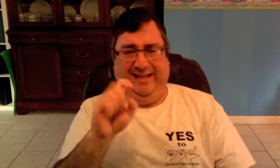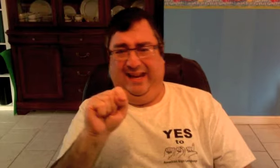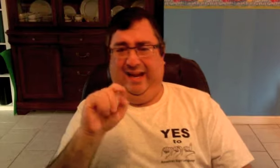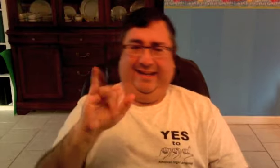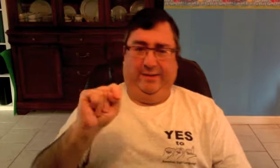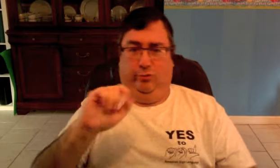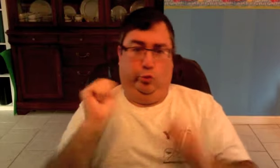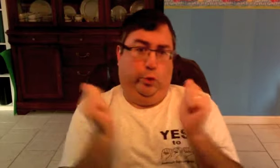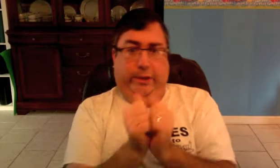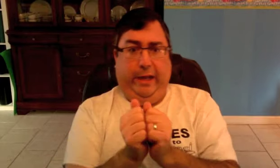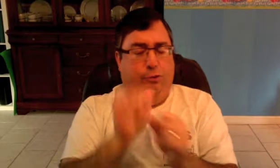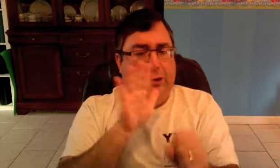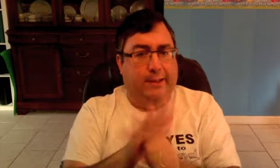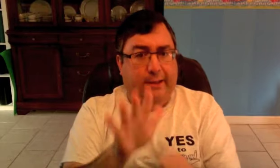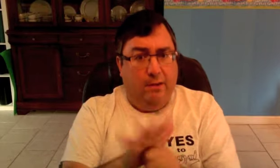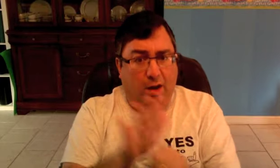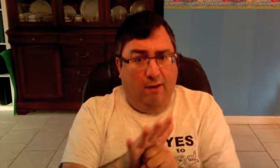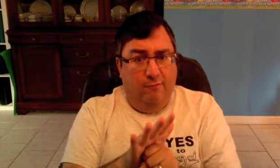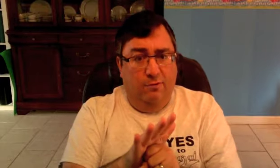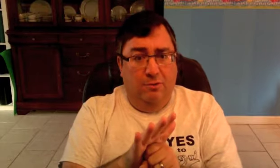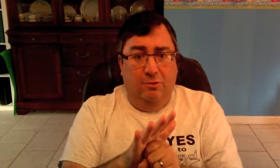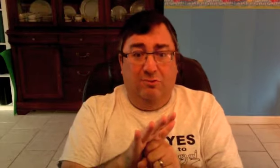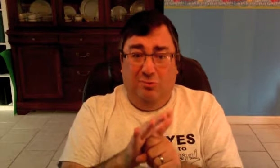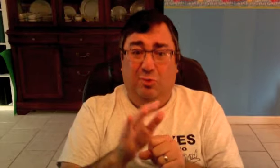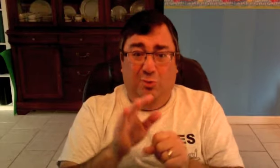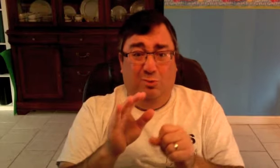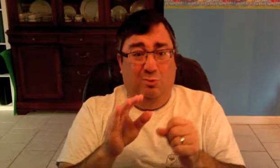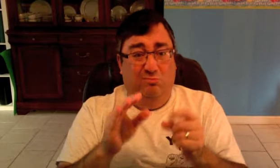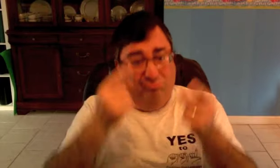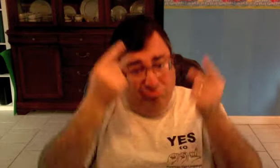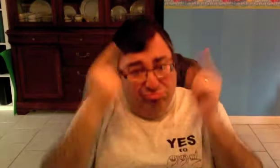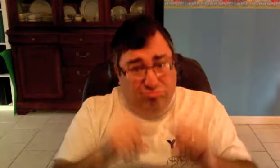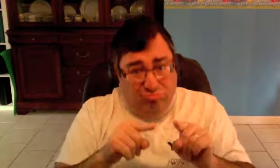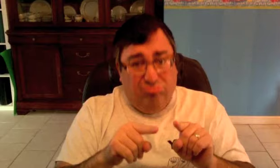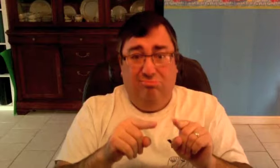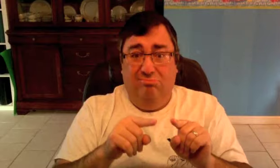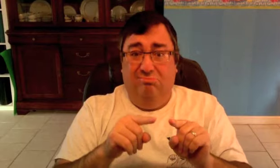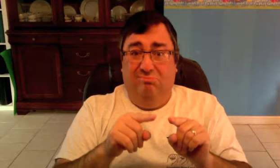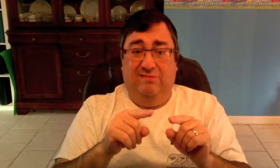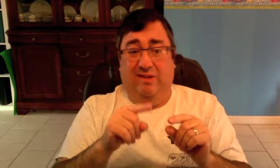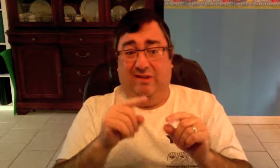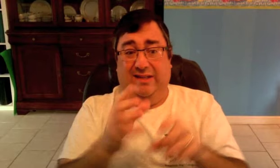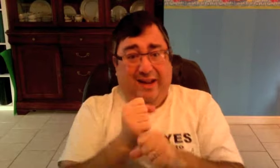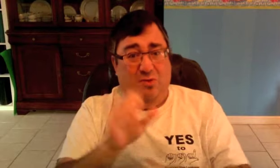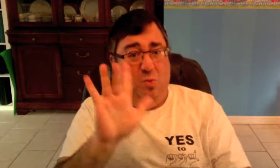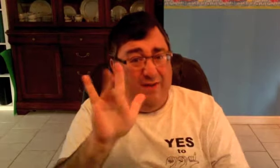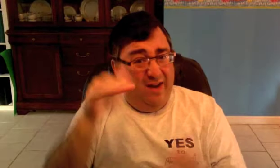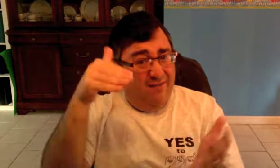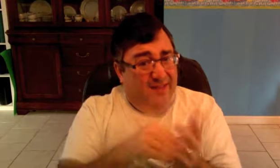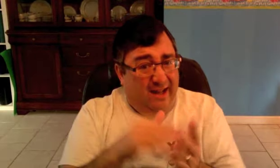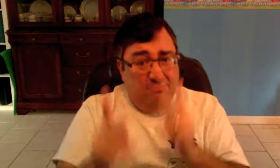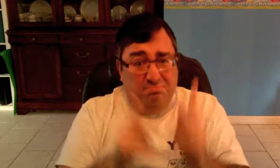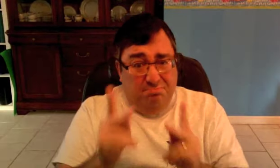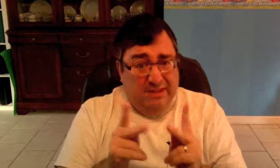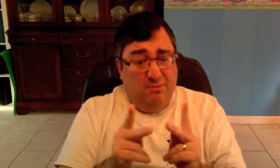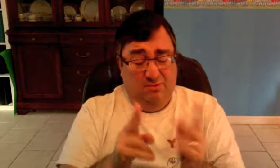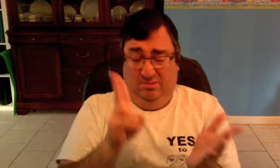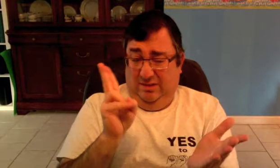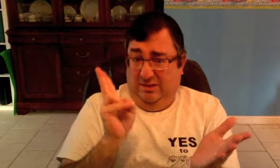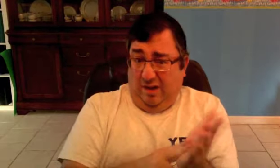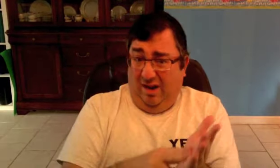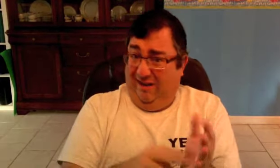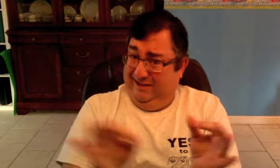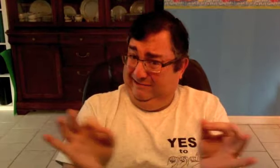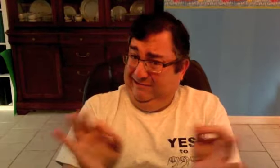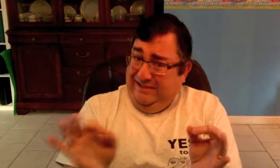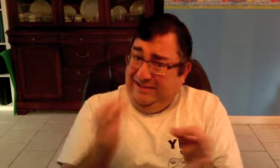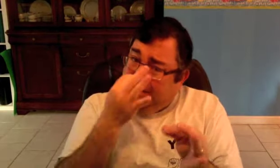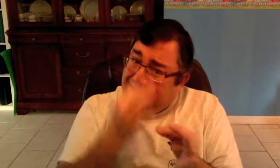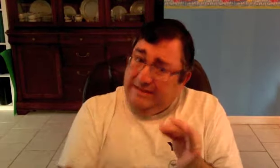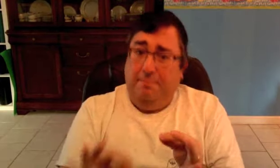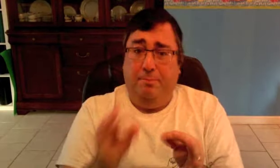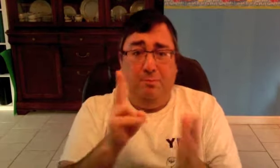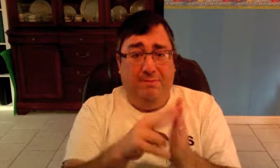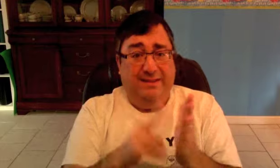If we Deaf can't get it together enough to get 25,000 people to agree to sign a simple petition,